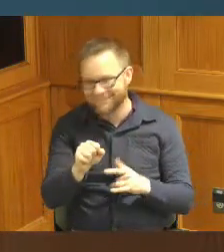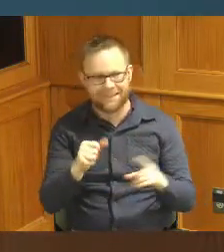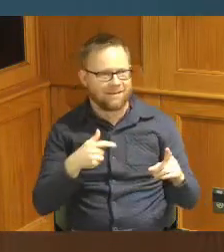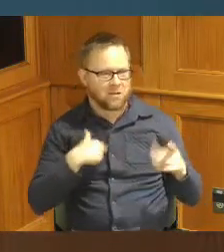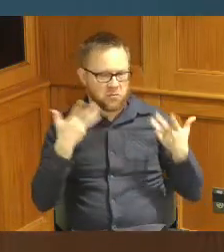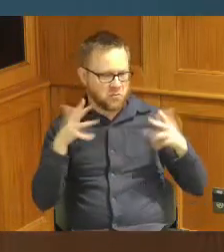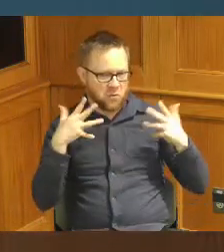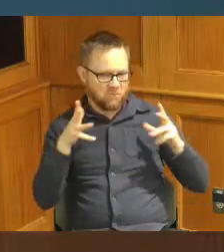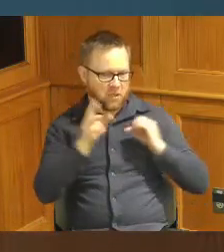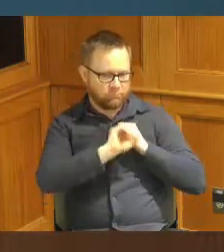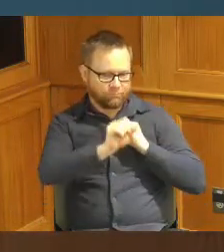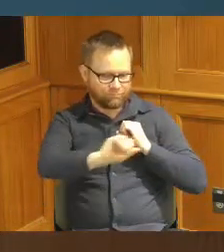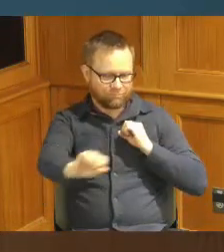that was great thank you